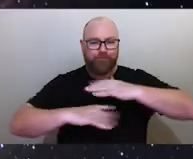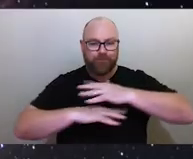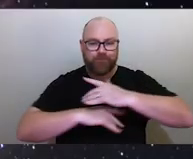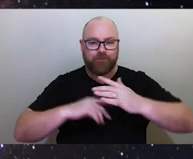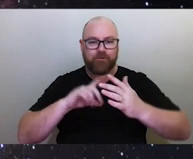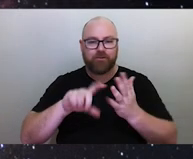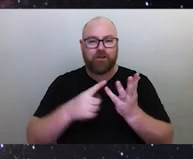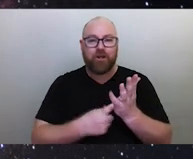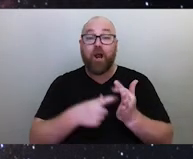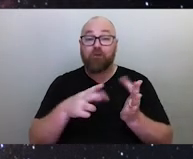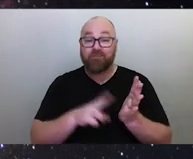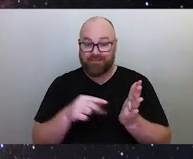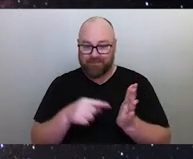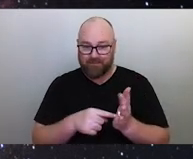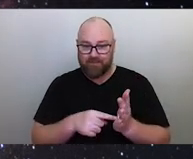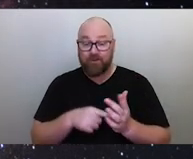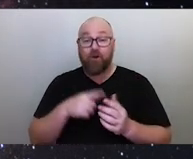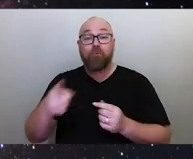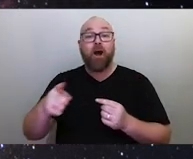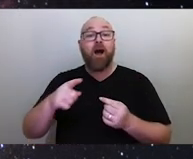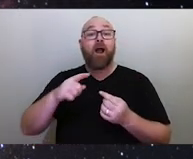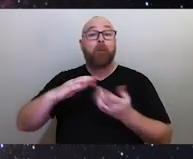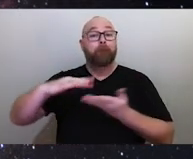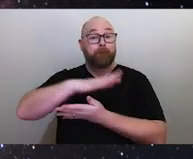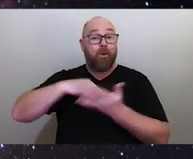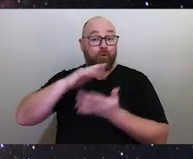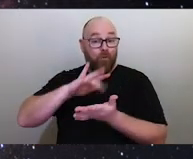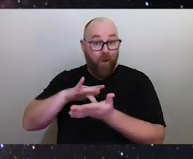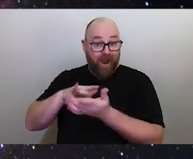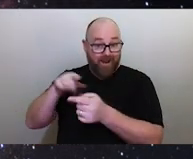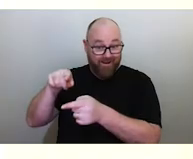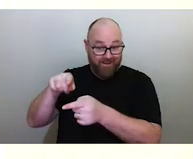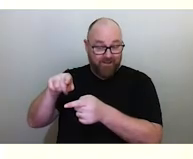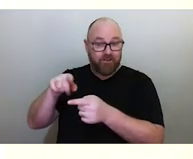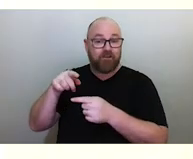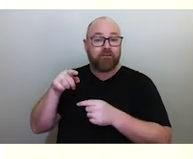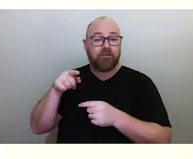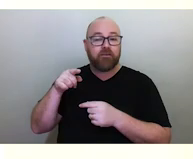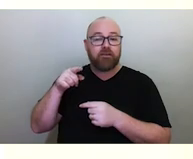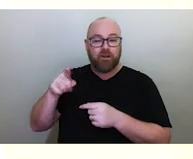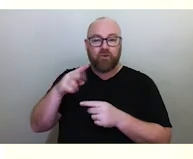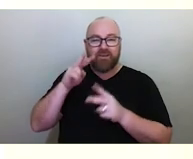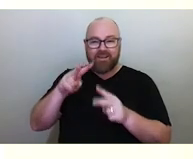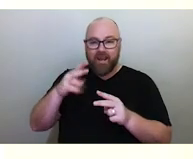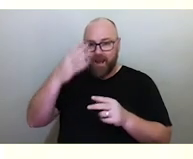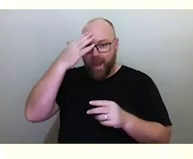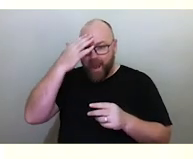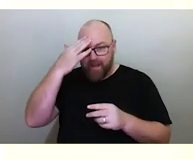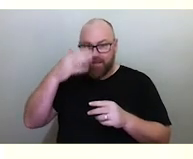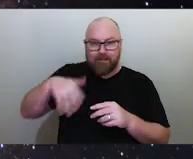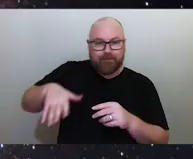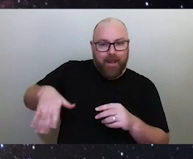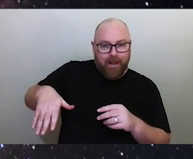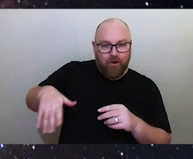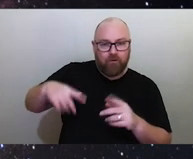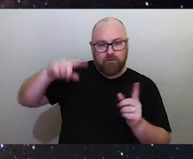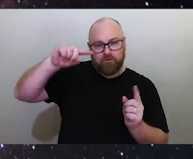So the main part of the Milky Way were Scorpius is, is seen as the main head, and the tail goes down to the Southern Cross, which is